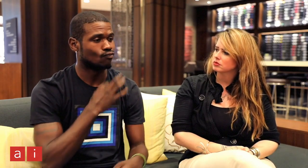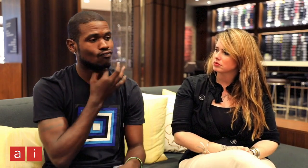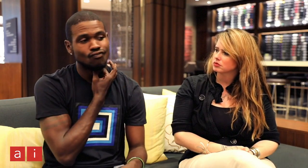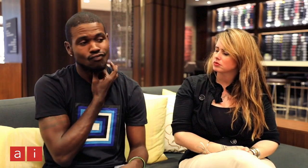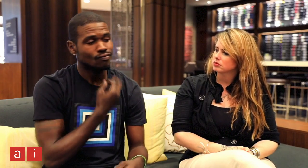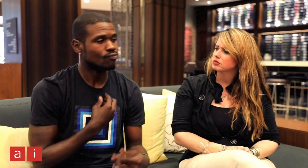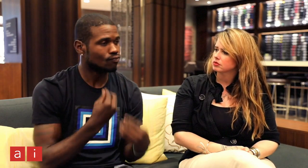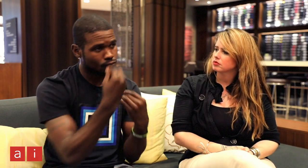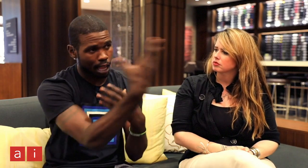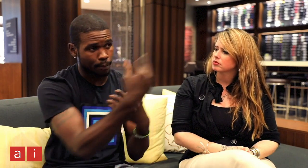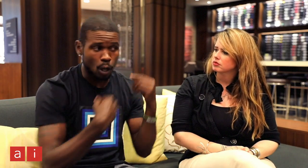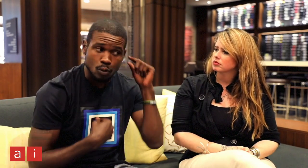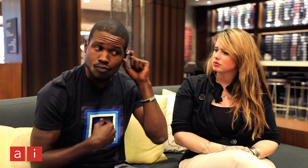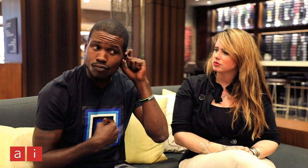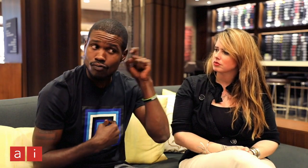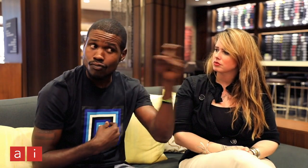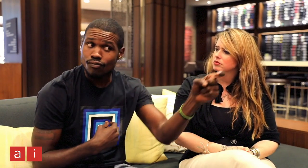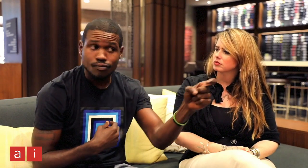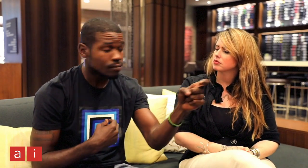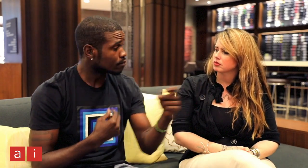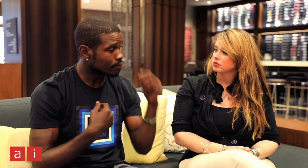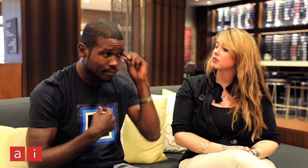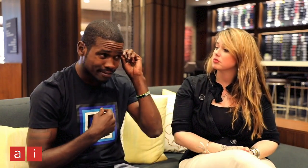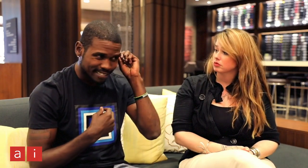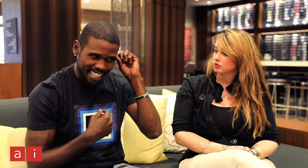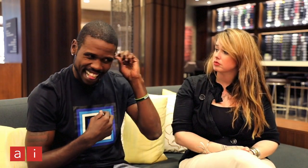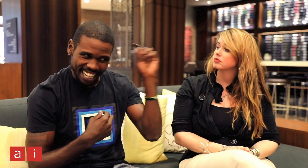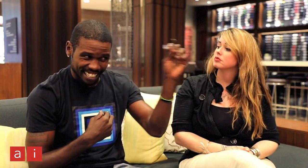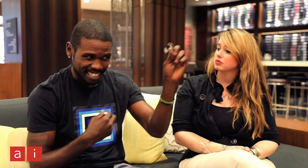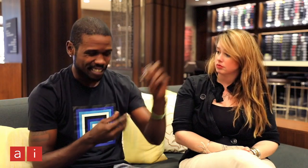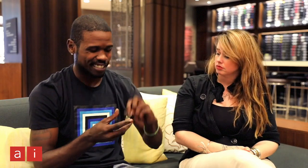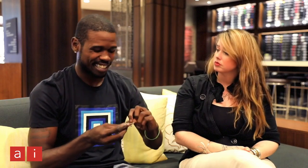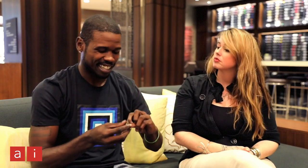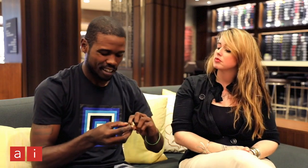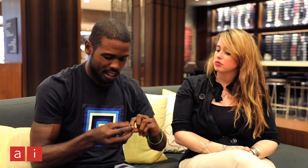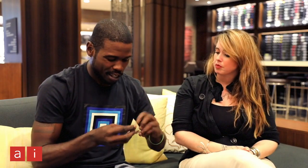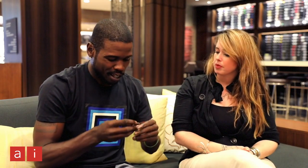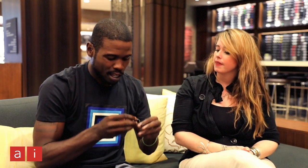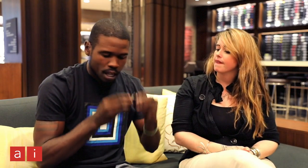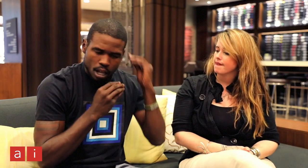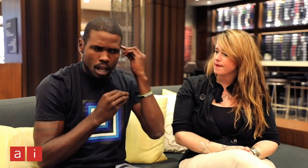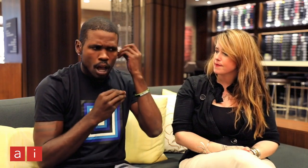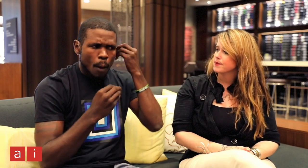and I indicate to the officer that I'm deaf by removing my hearing aid and showing it to him or her.